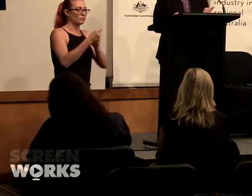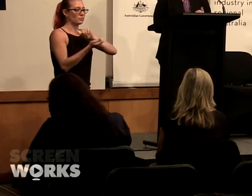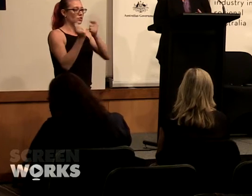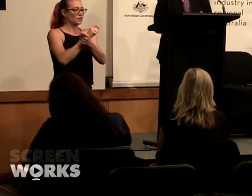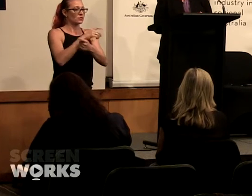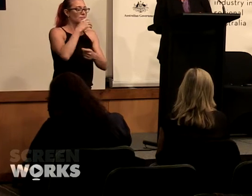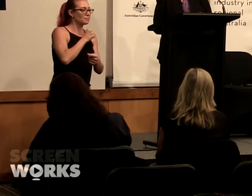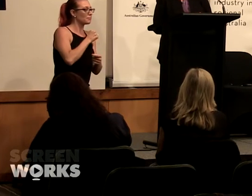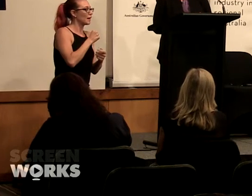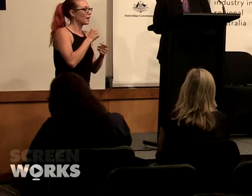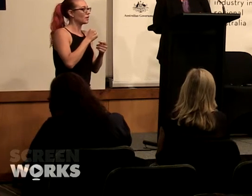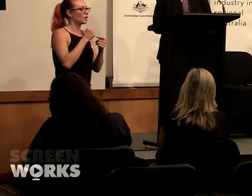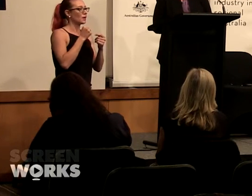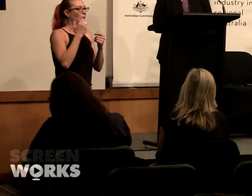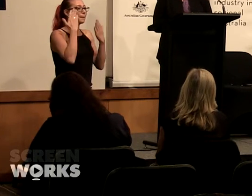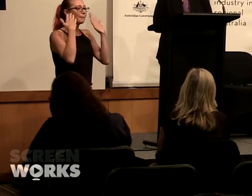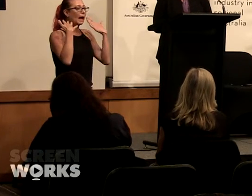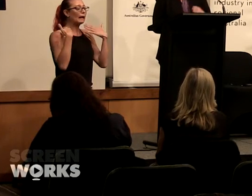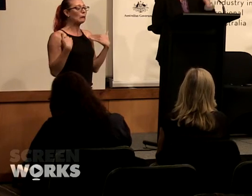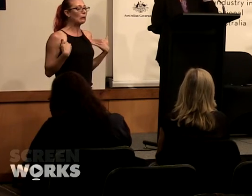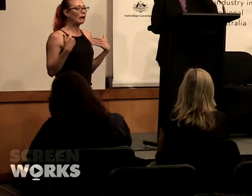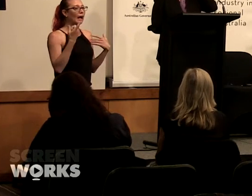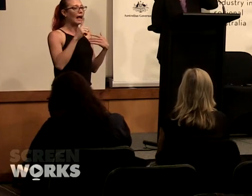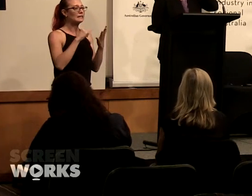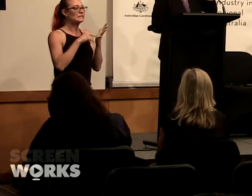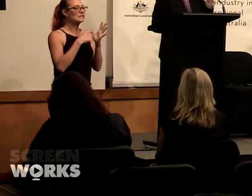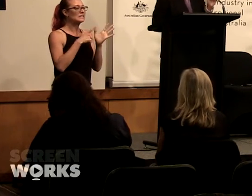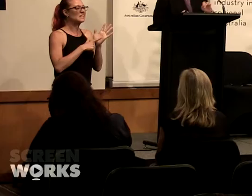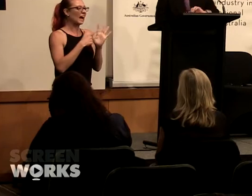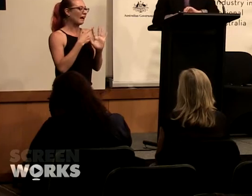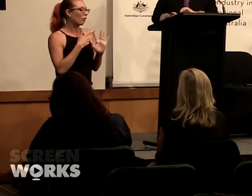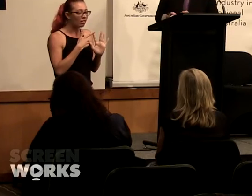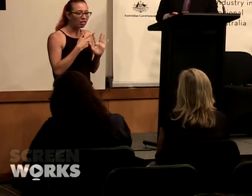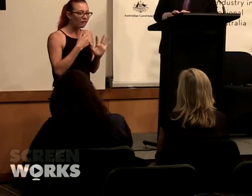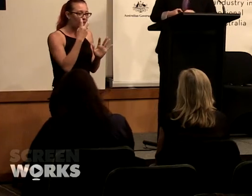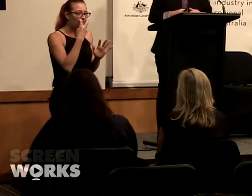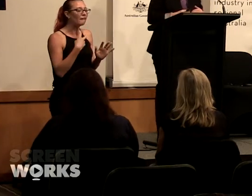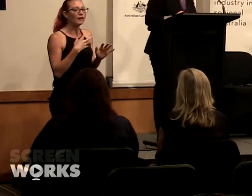pale and stale.